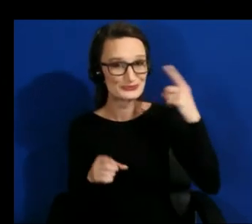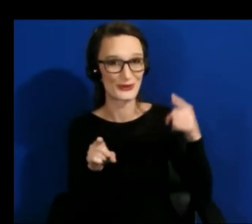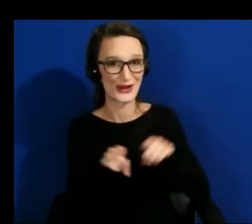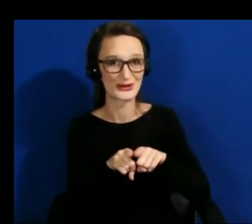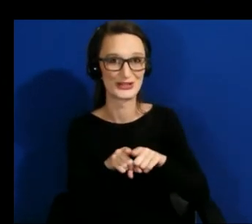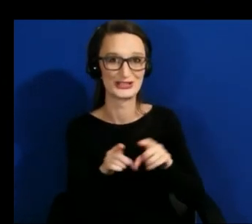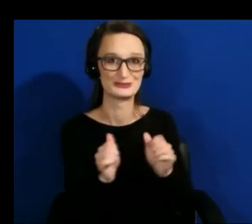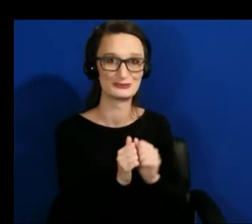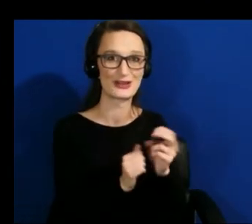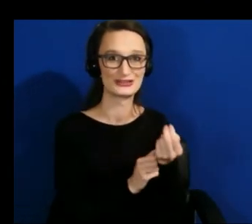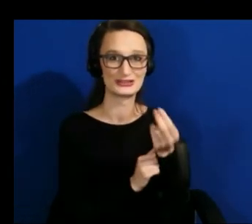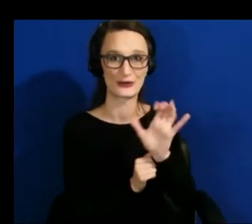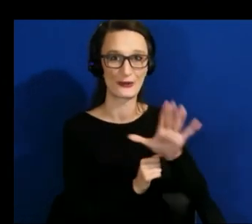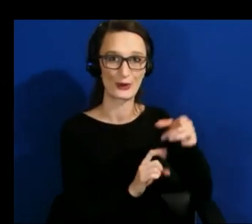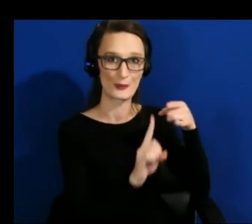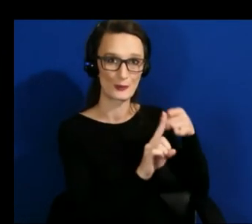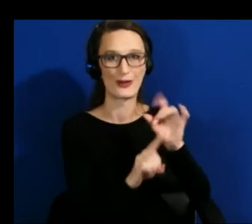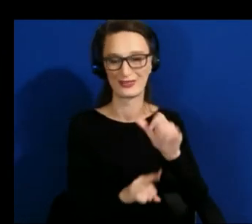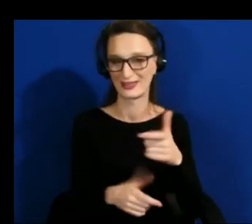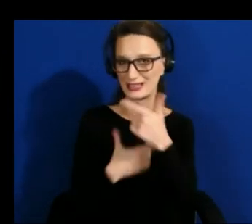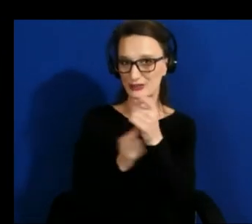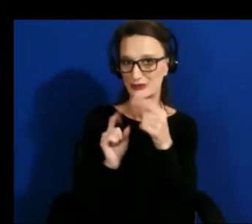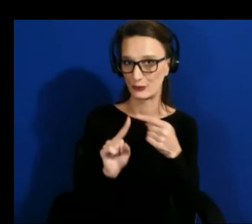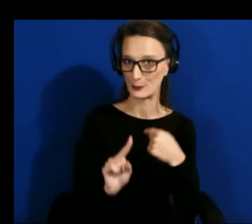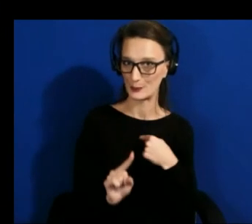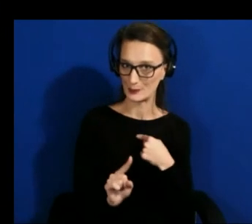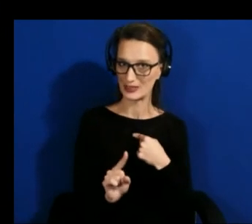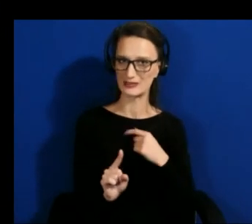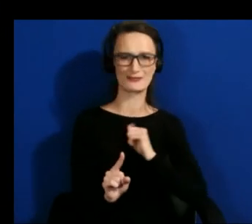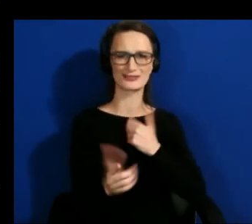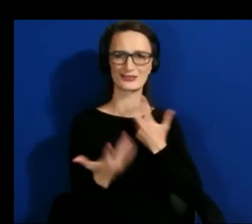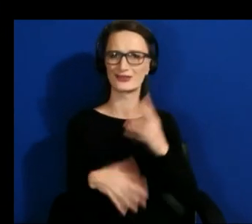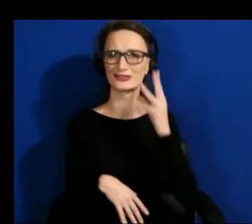been interesting as like a trained academic who's now in the kind of research and i mean